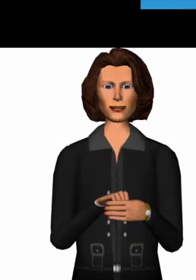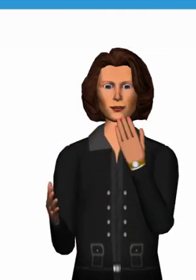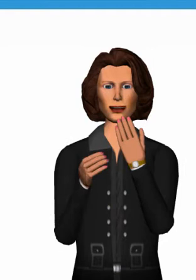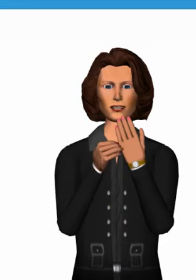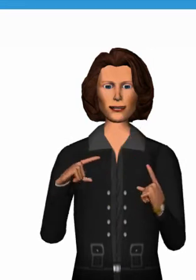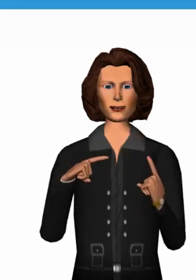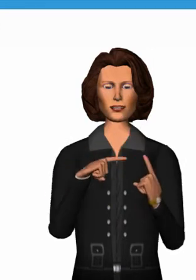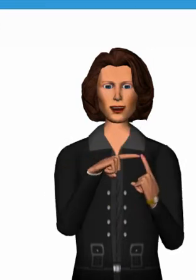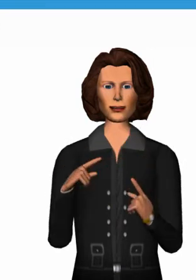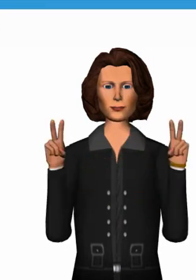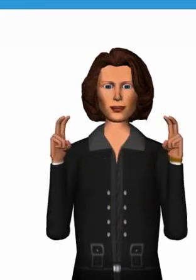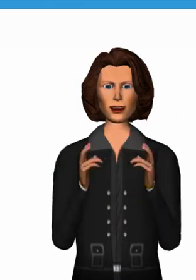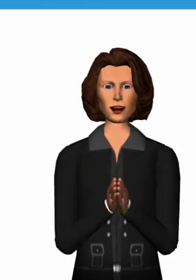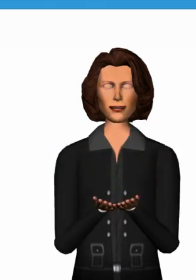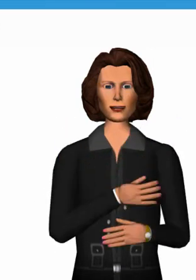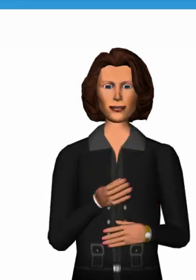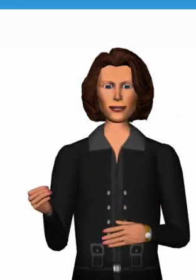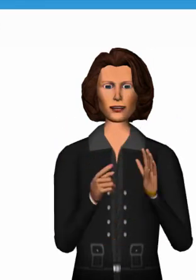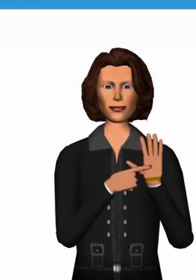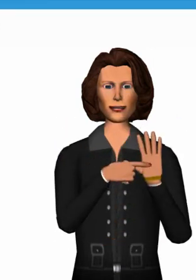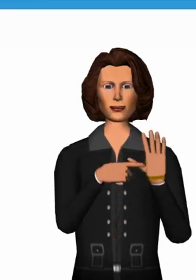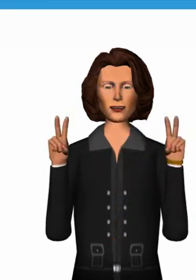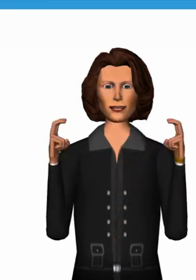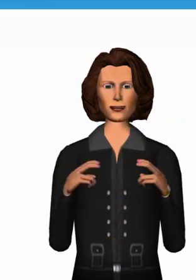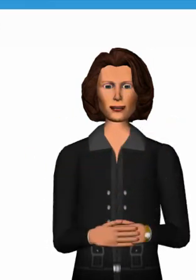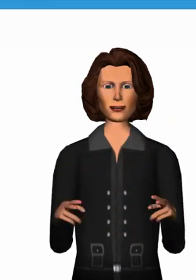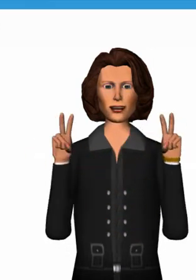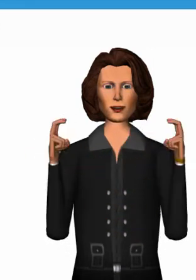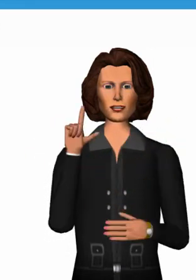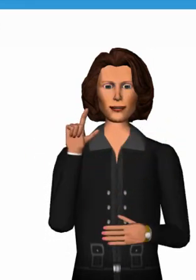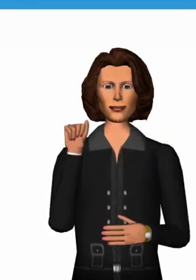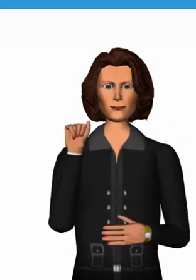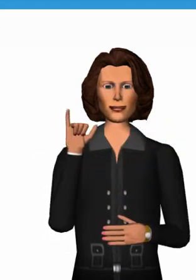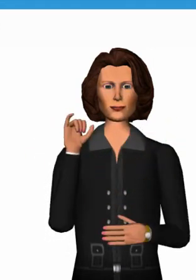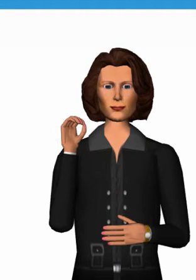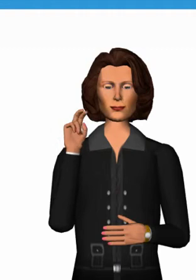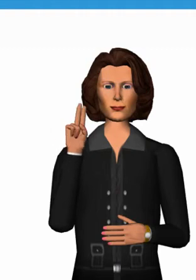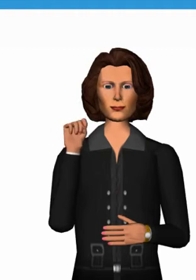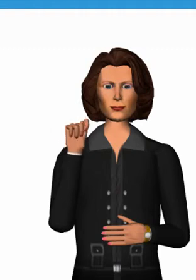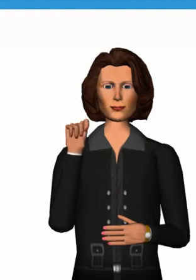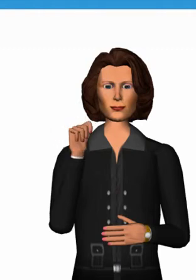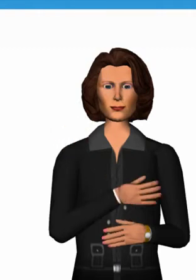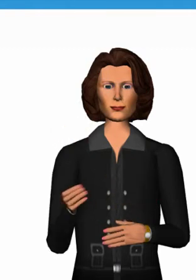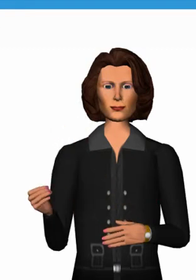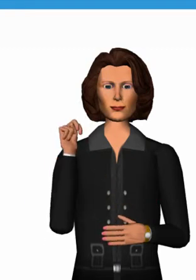In addition to “text and display”, “layout and navigation” and “links and buttons” are also adaptable.